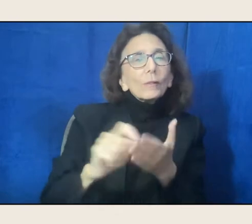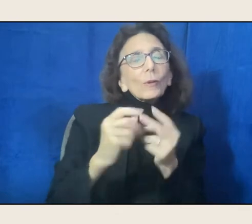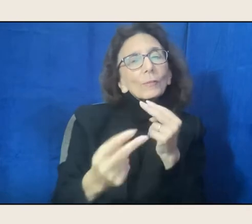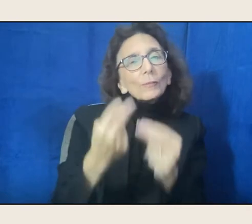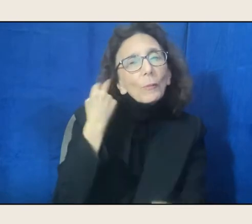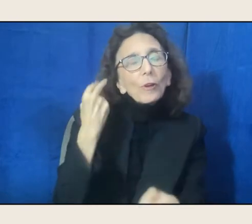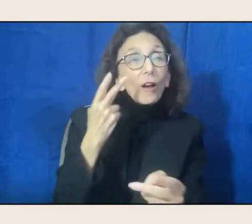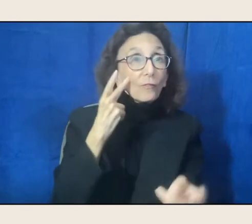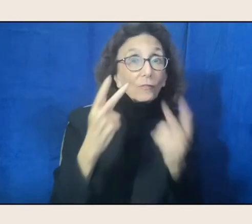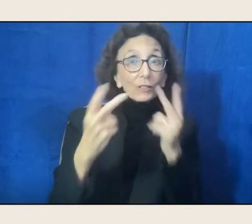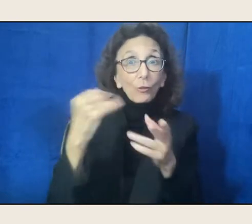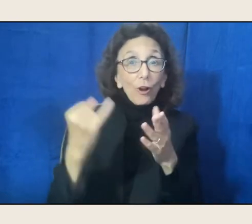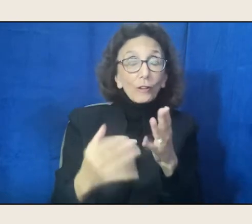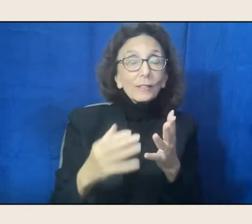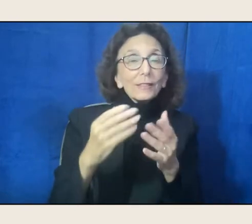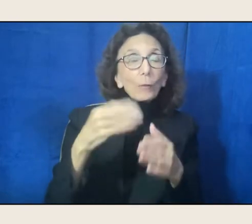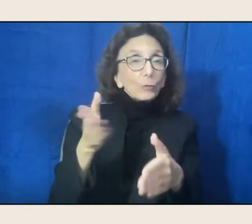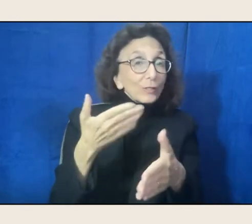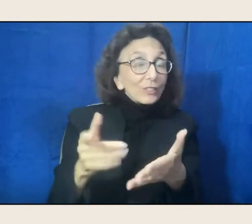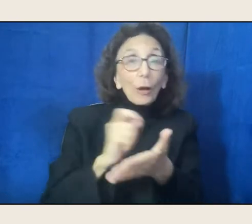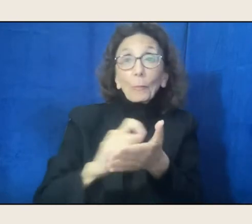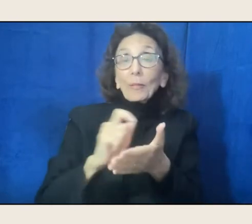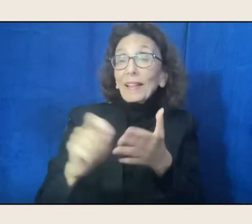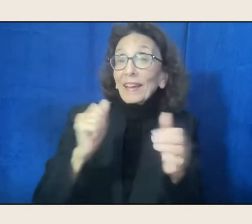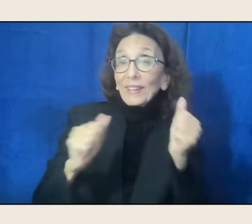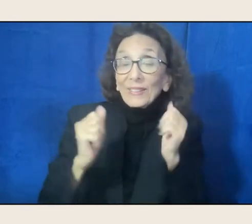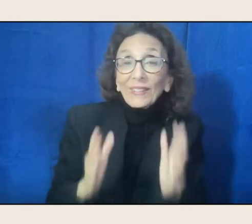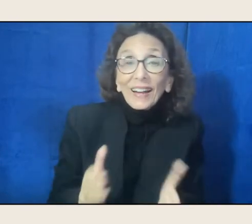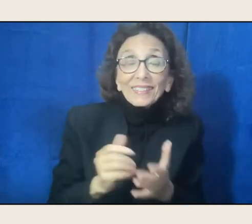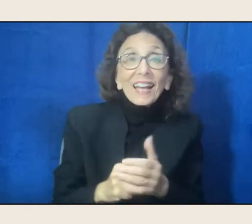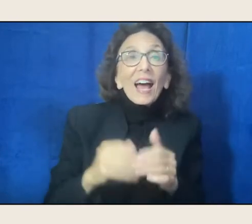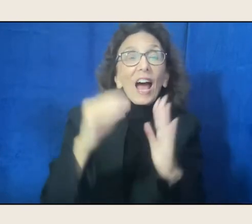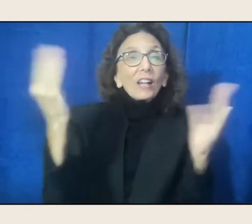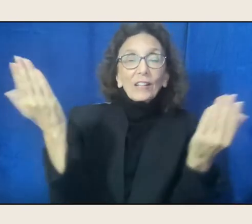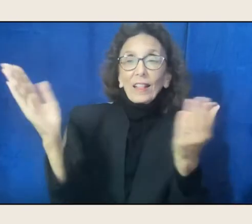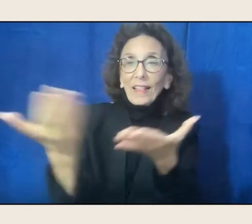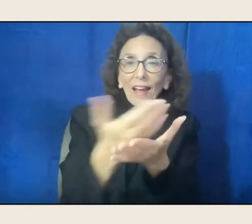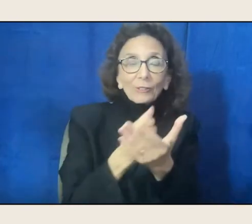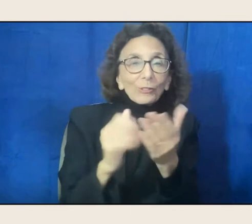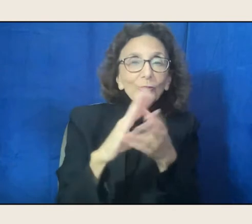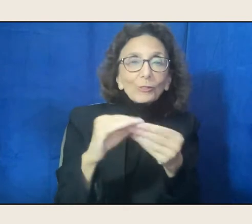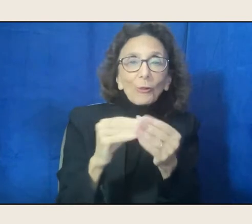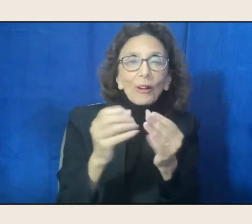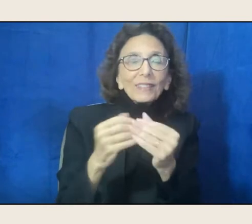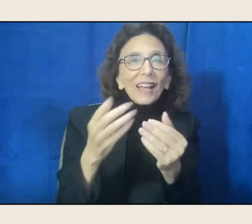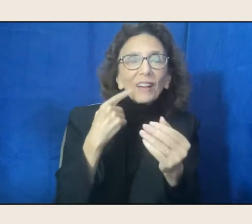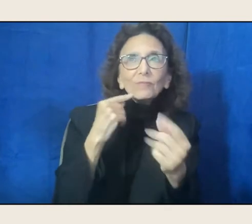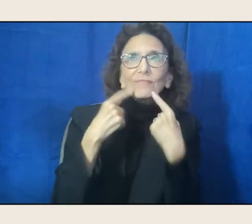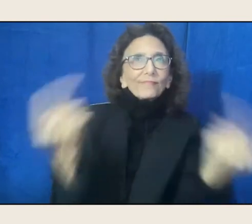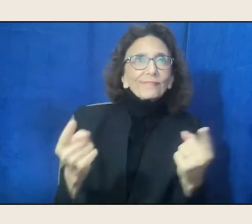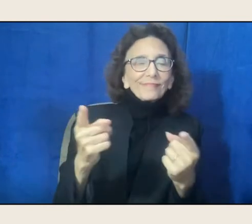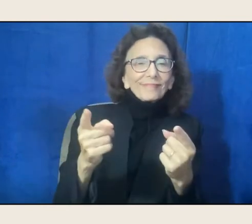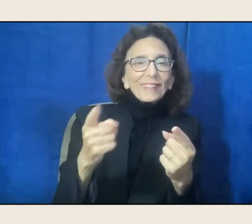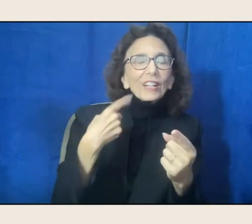a playwright and anthologizer, an icon. In her nine books of poetry, she sings our histories,